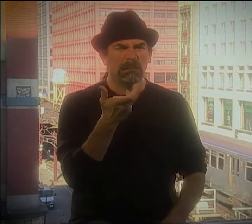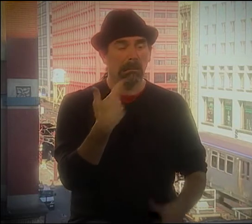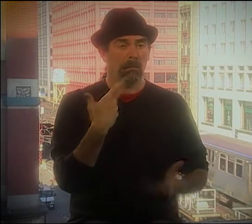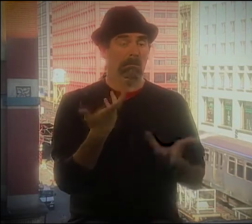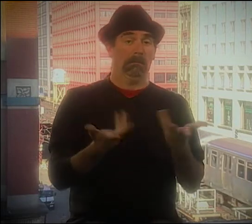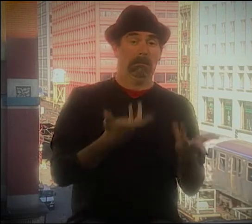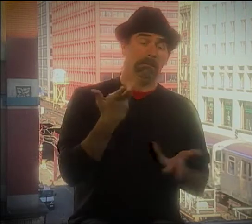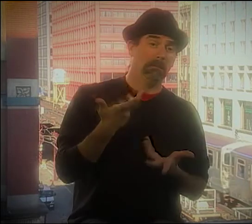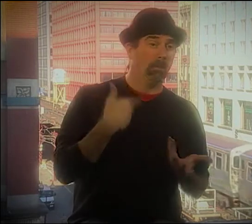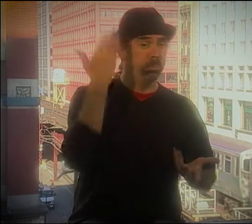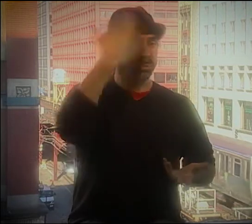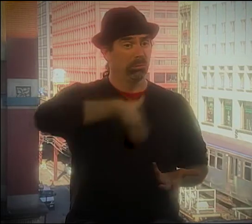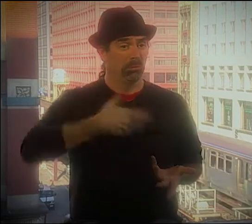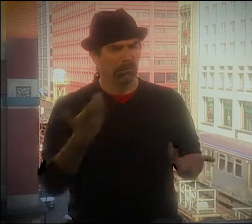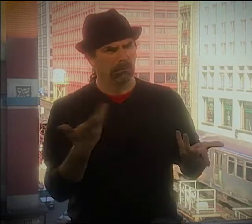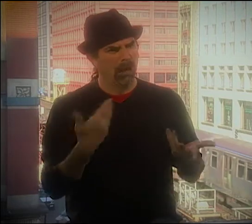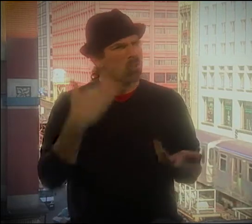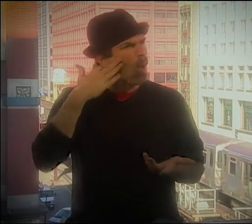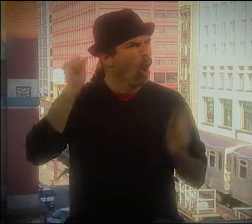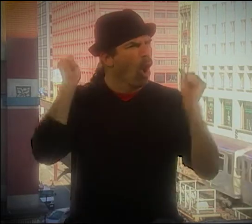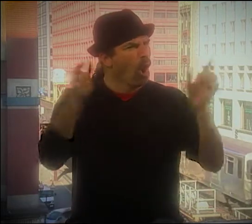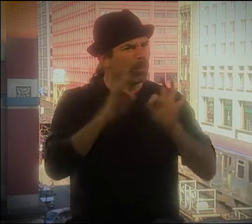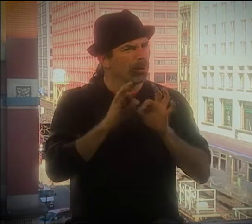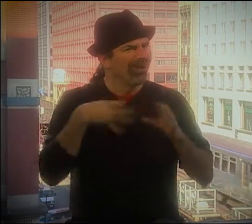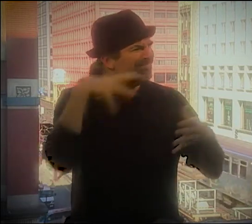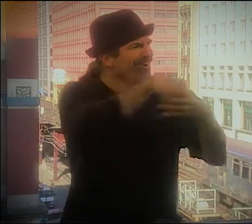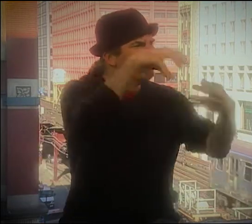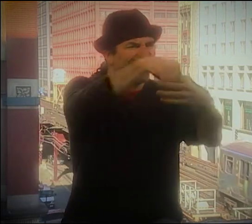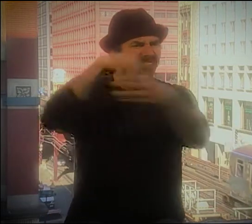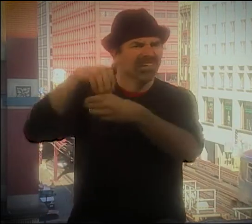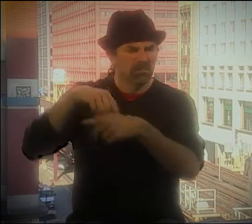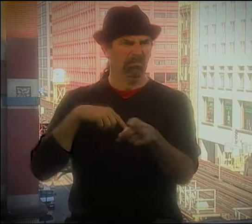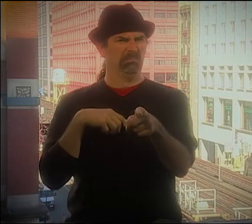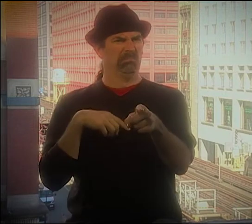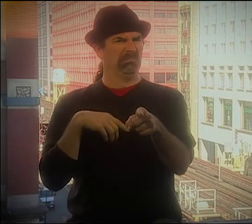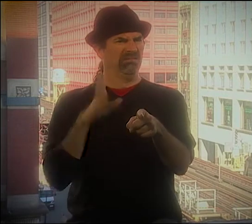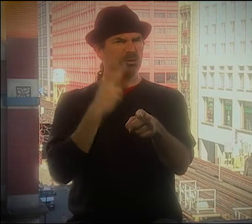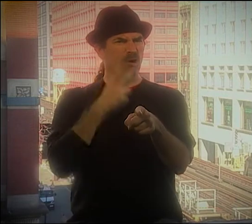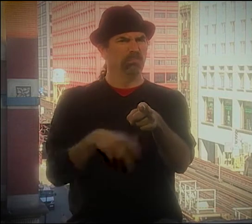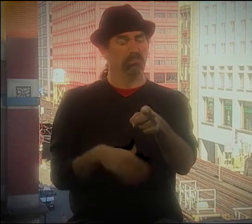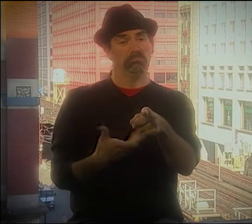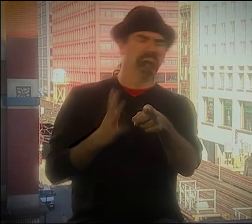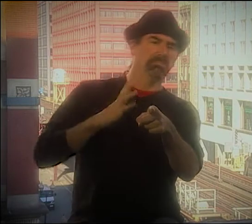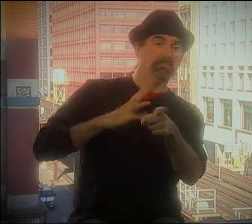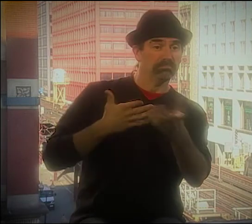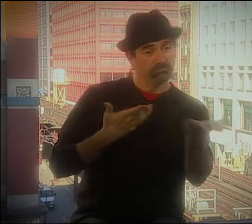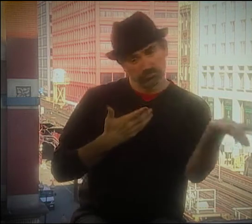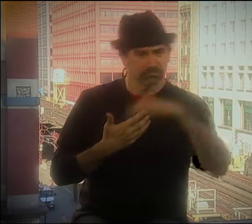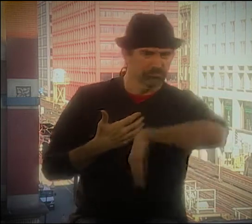I SAID, "HAVE YOU EVER BEEN AN INTERPRETER?" AND "NO." YOU KNOW I KNEW ALL THE INTERPRETERS WHO WERE INVOLVED